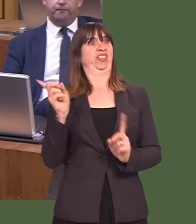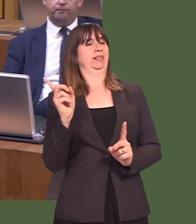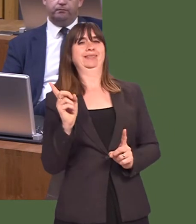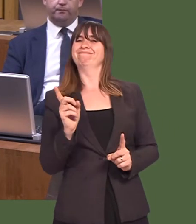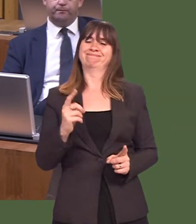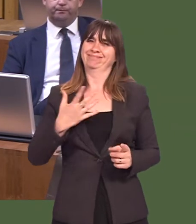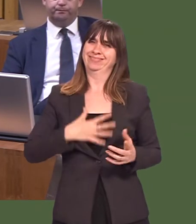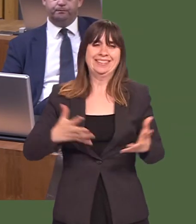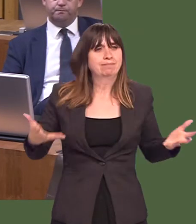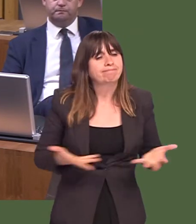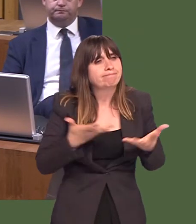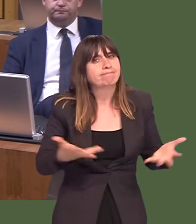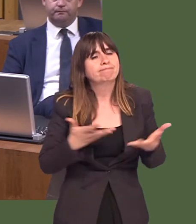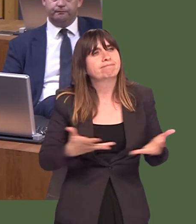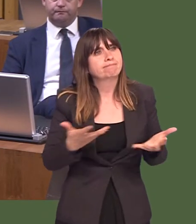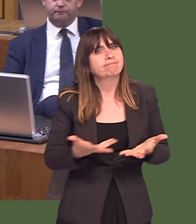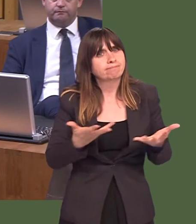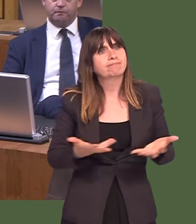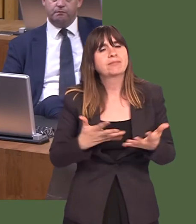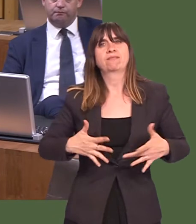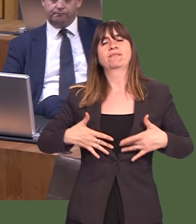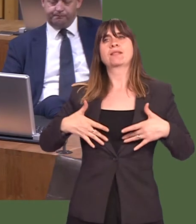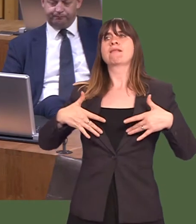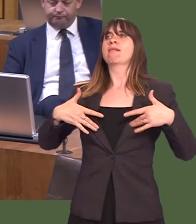We also need to make sure, of course, that young people are able to access assistance